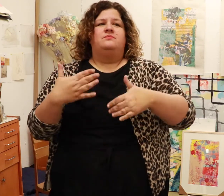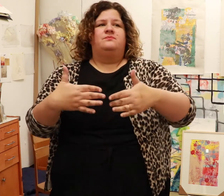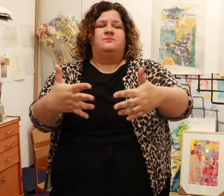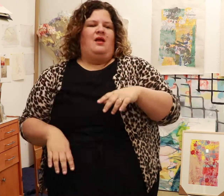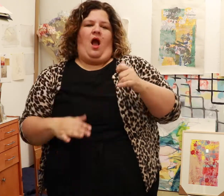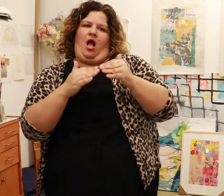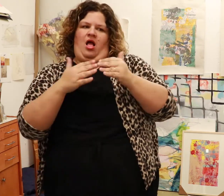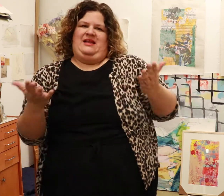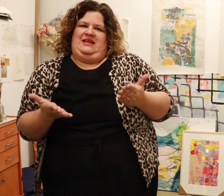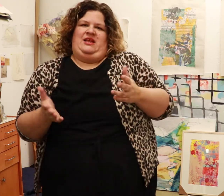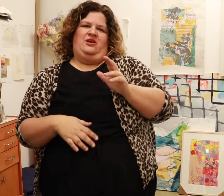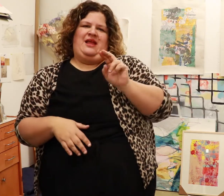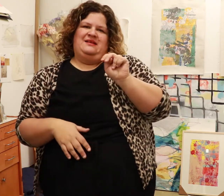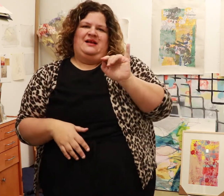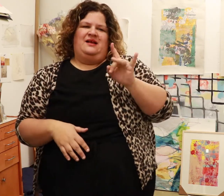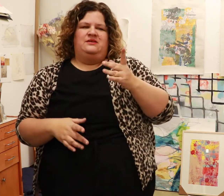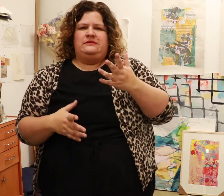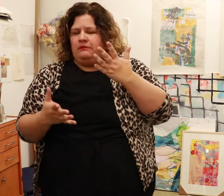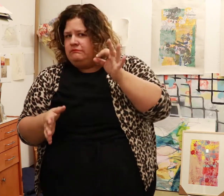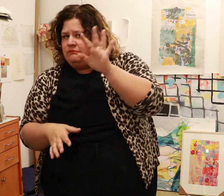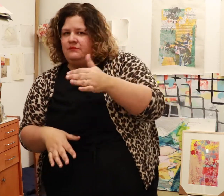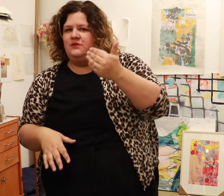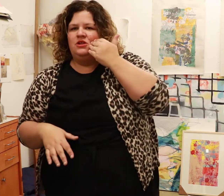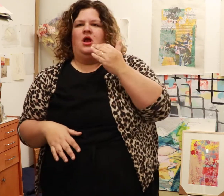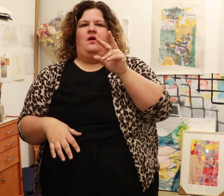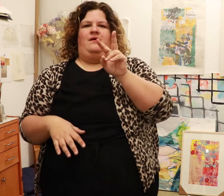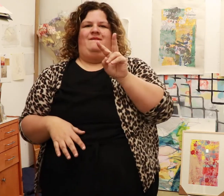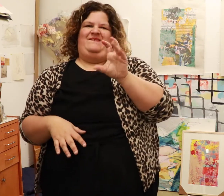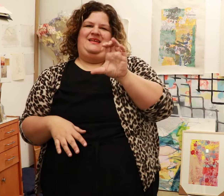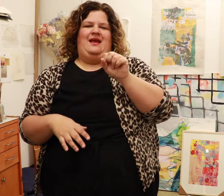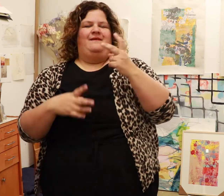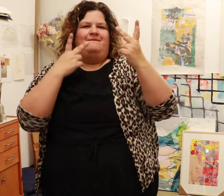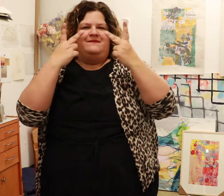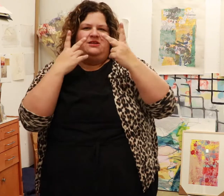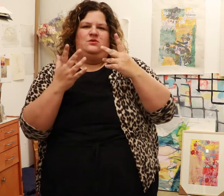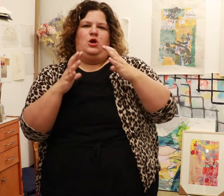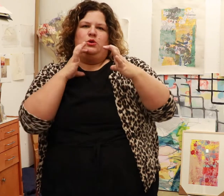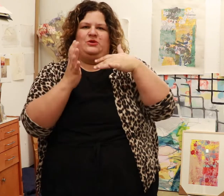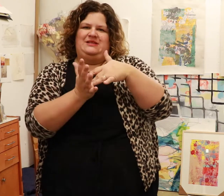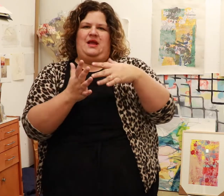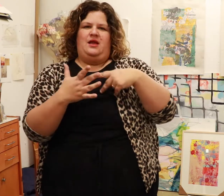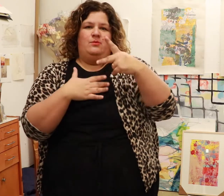Eventually, a colleague at NTID told me that the Visual Communications Studies (VCS) program